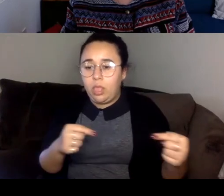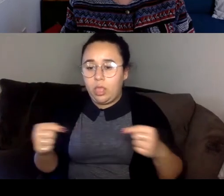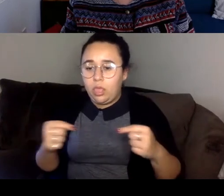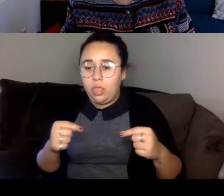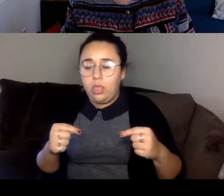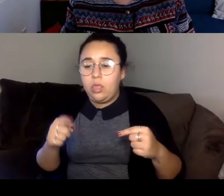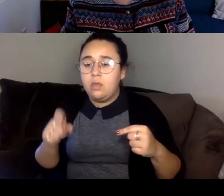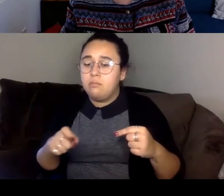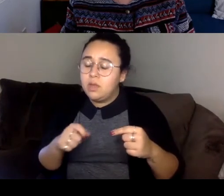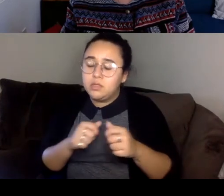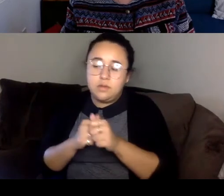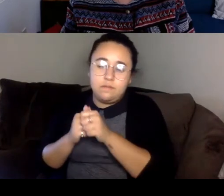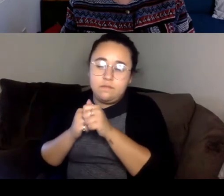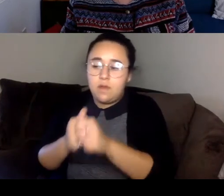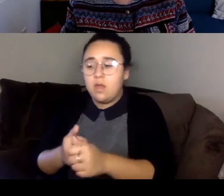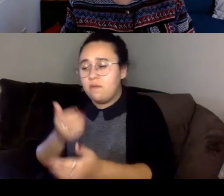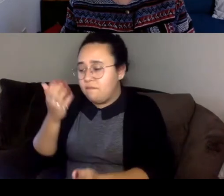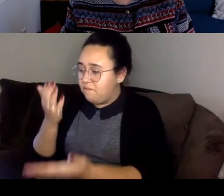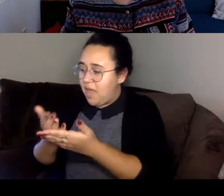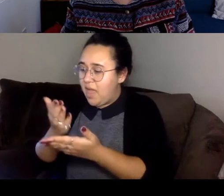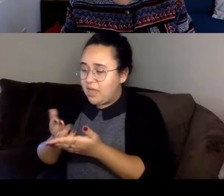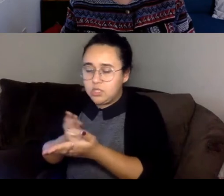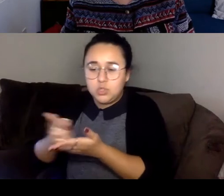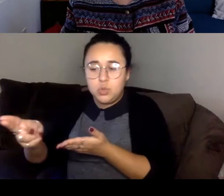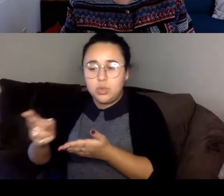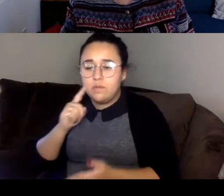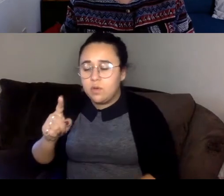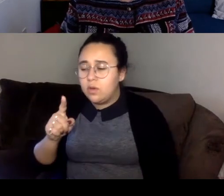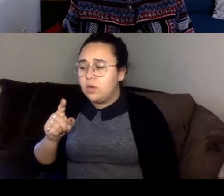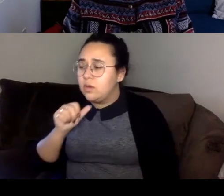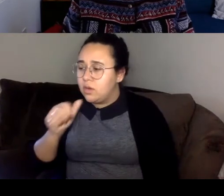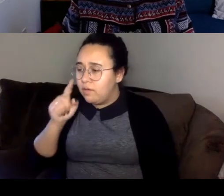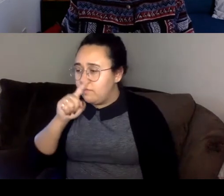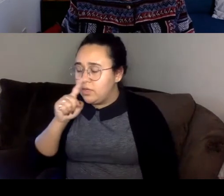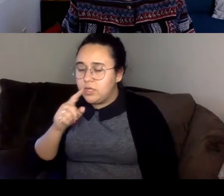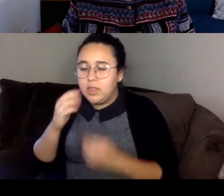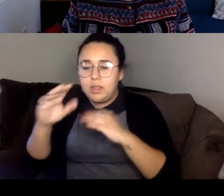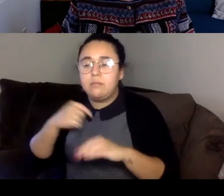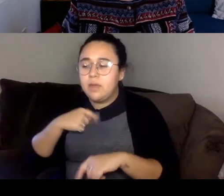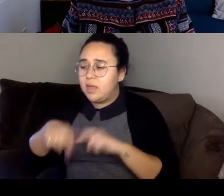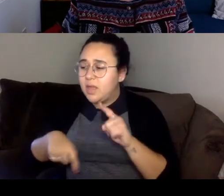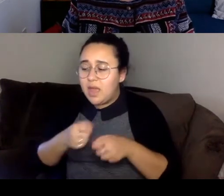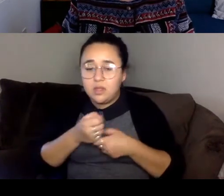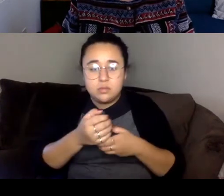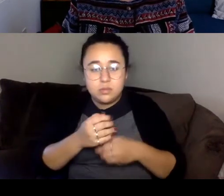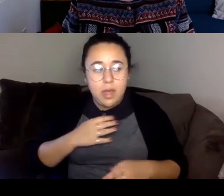truth and nonfiction was going to limit me and make it harder for me to express emotional truths that I wanted to express.